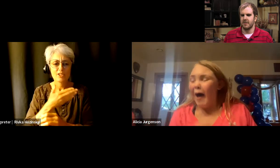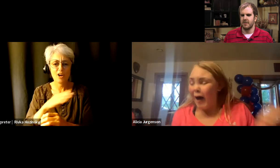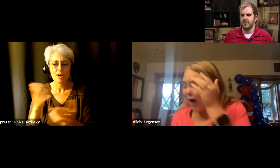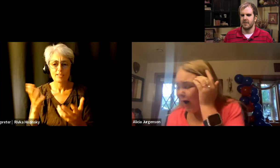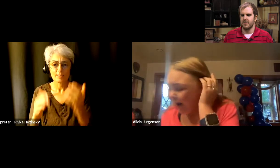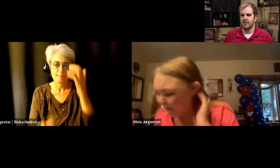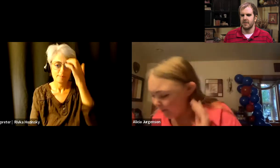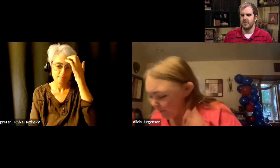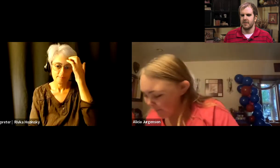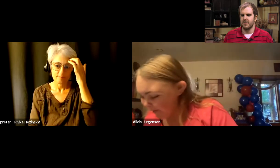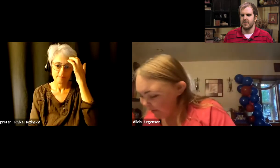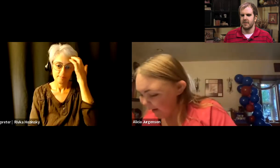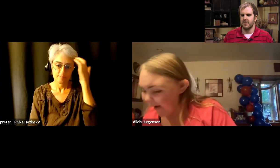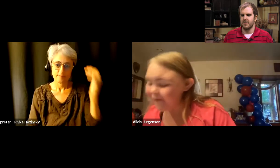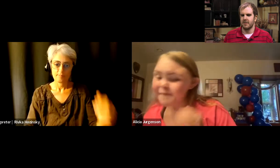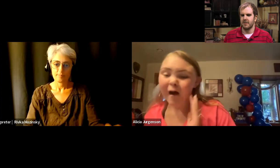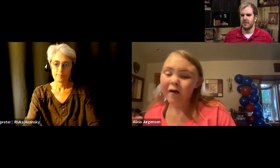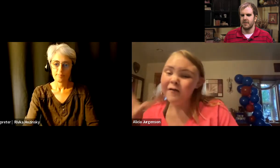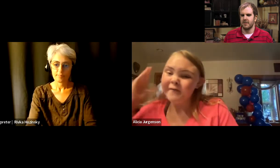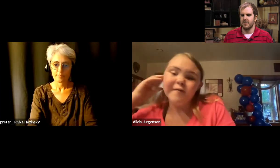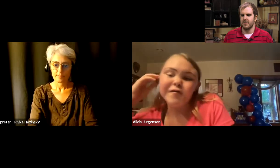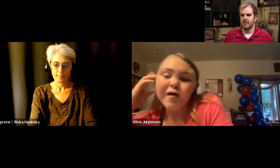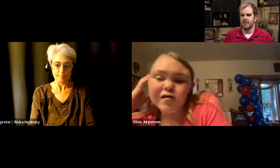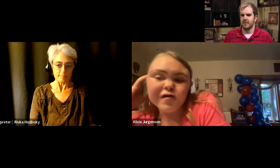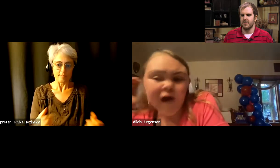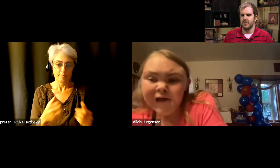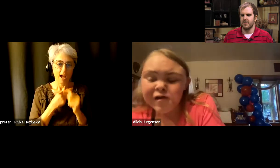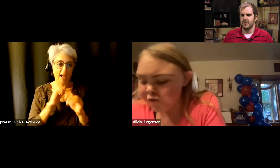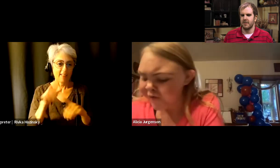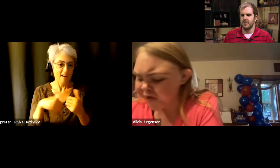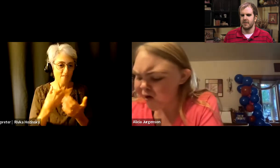Te Rina: Um I love all the favorite songs I like you want to song.